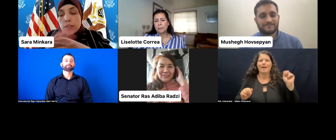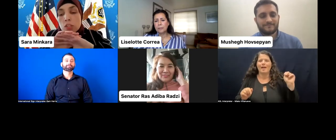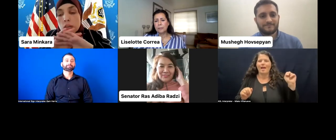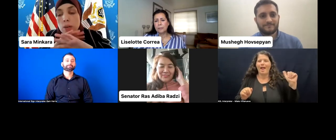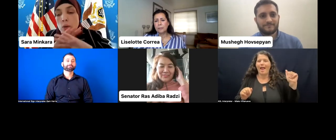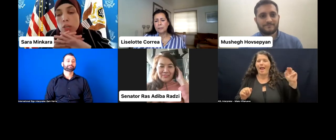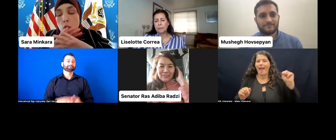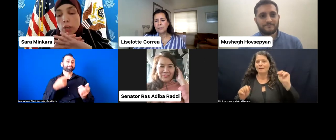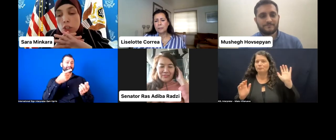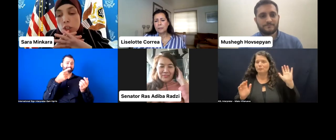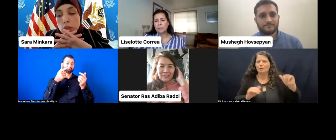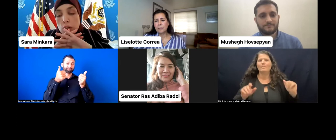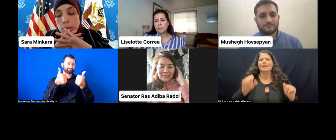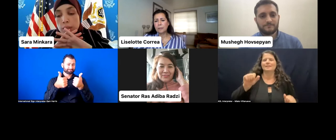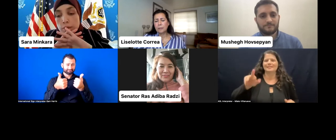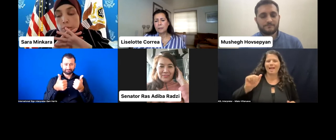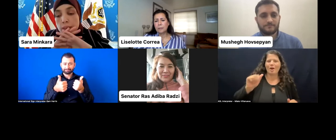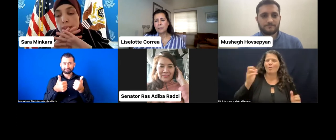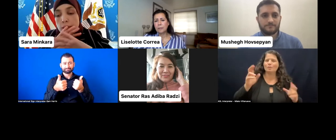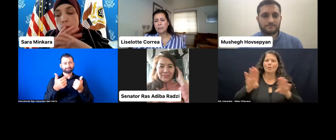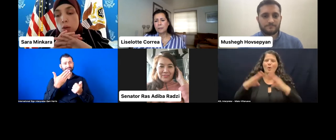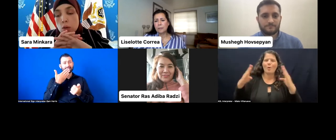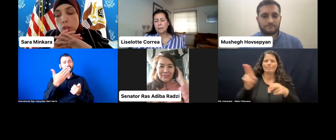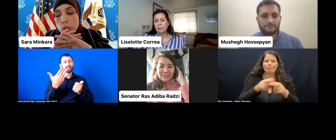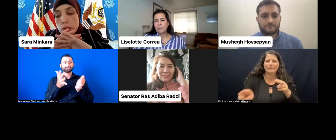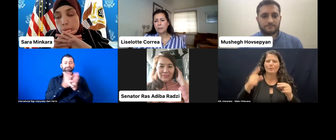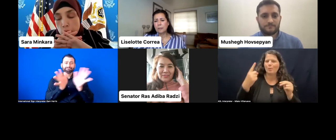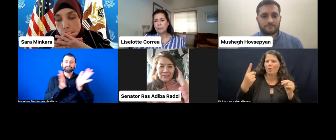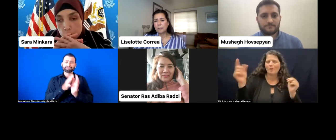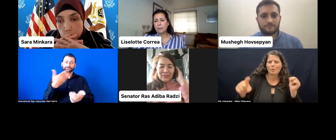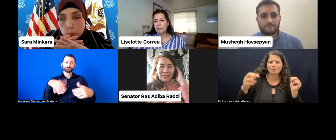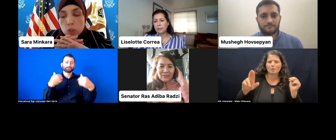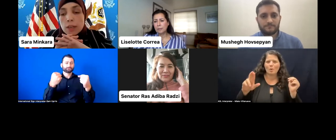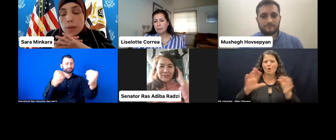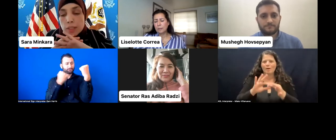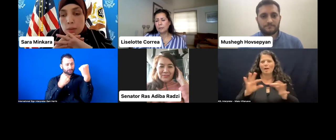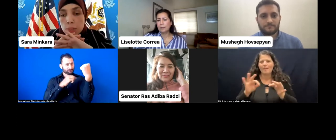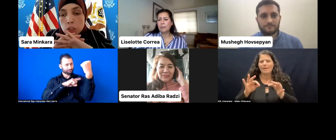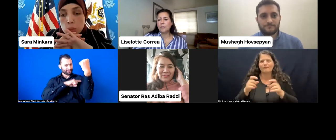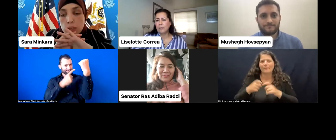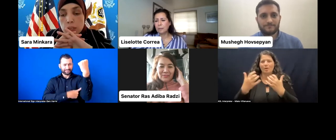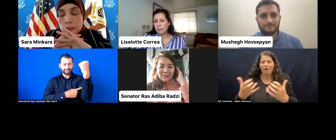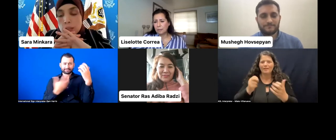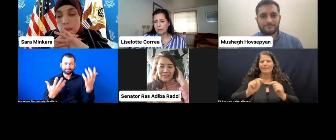Just one question or comment from the audience, and I want to go over to Mushegh because I want to make sure we give--